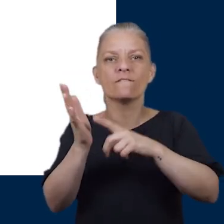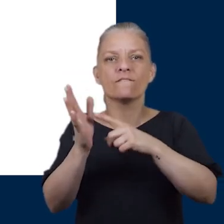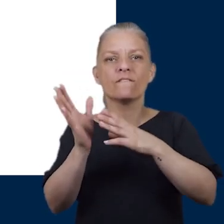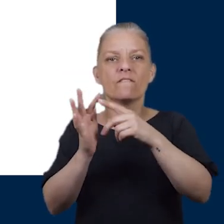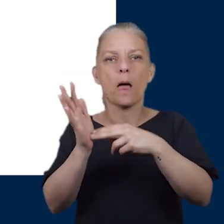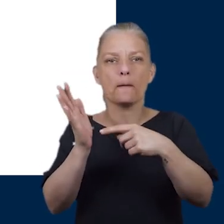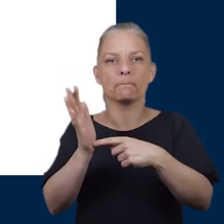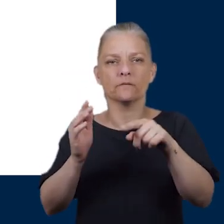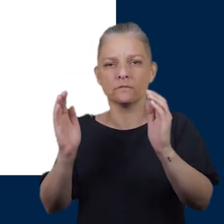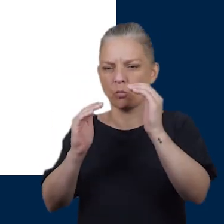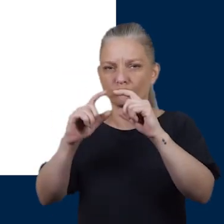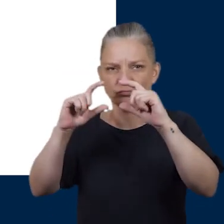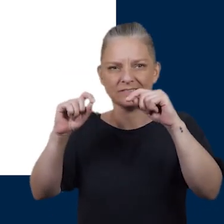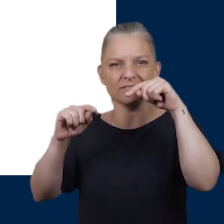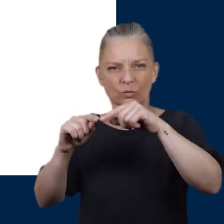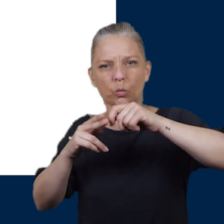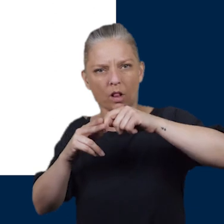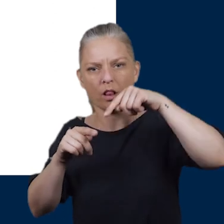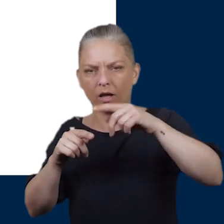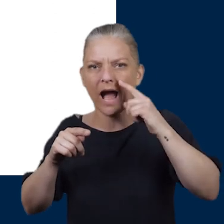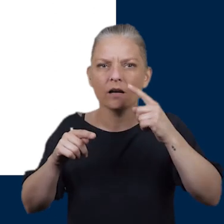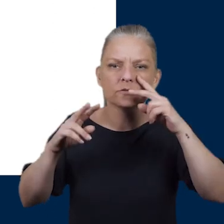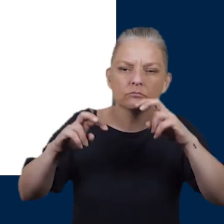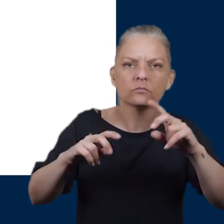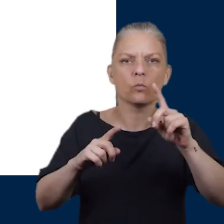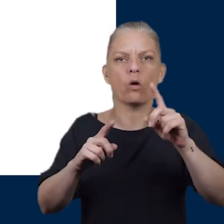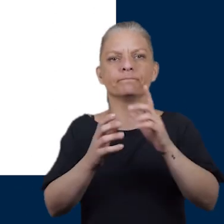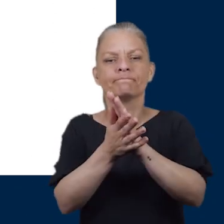which is a small tool on the screen. They will also check for deformity in your feet